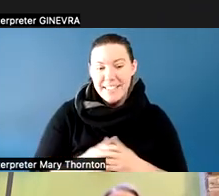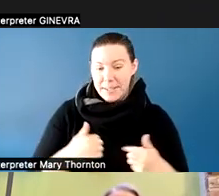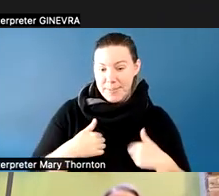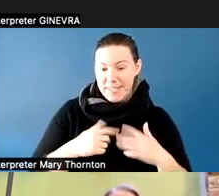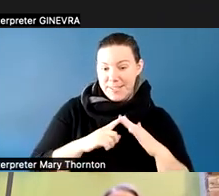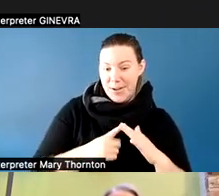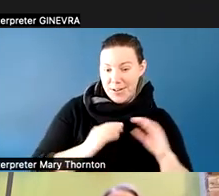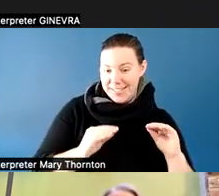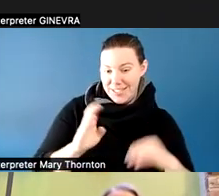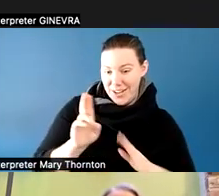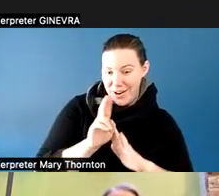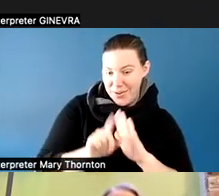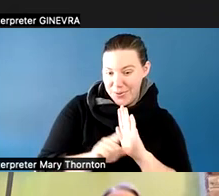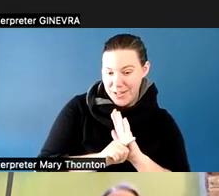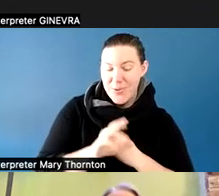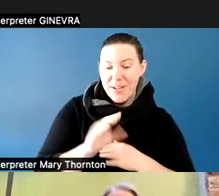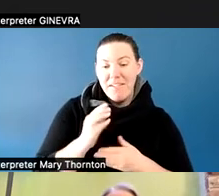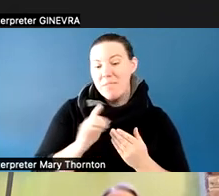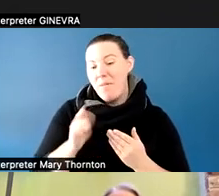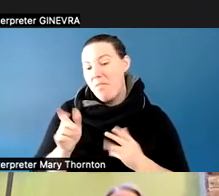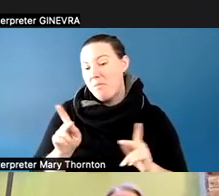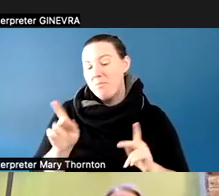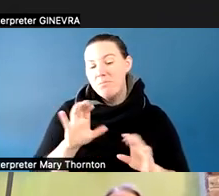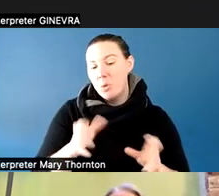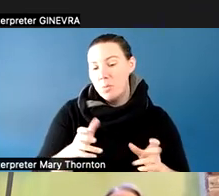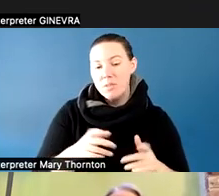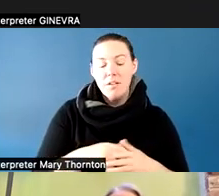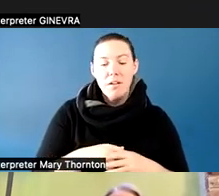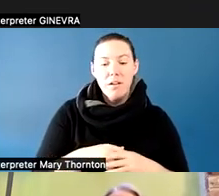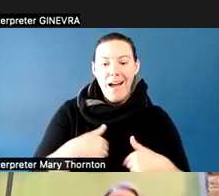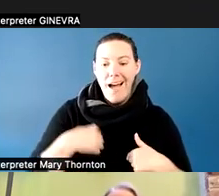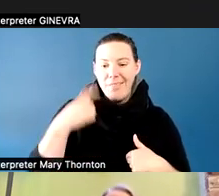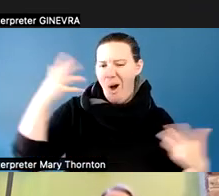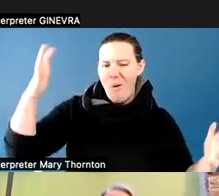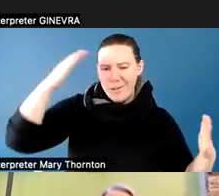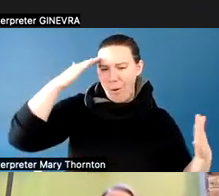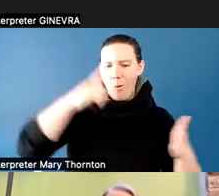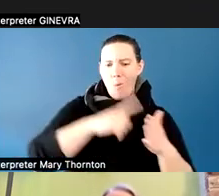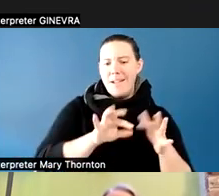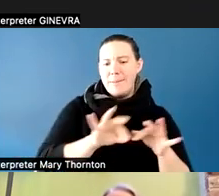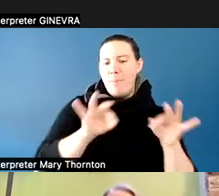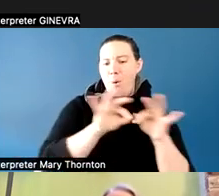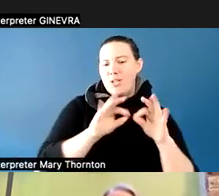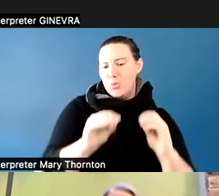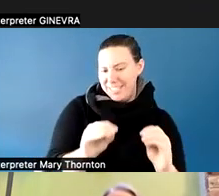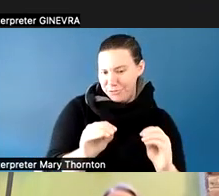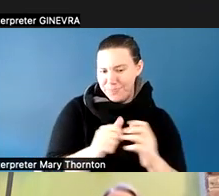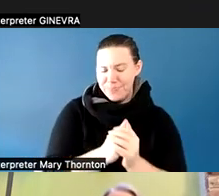and other populations, I thought I knew what I should be teaching. And certainly, there are some basics